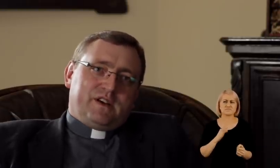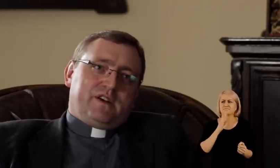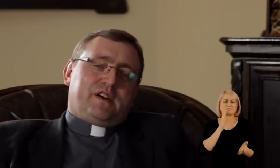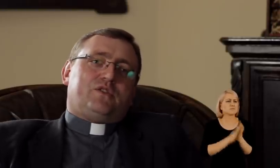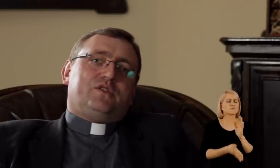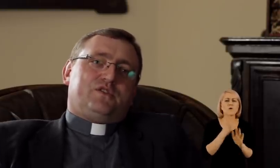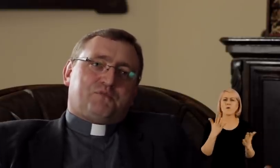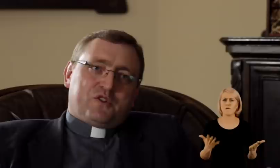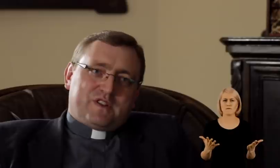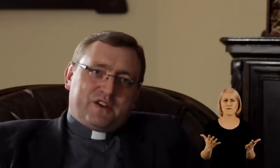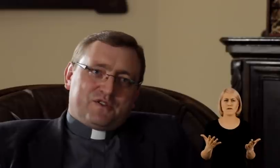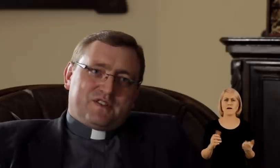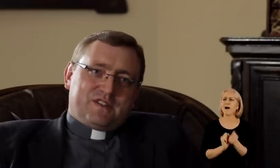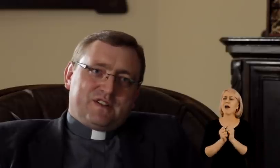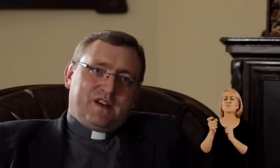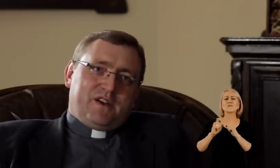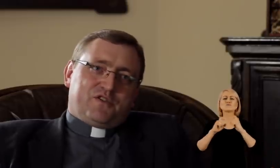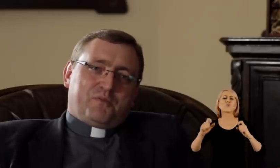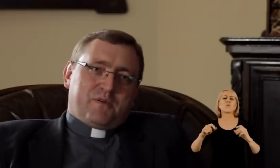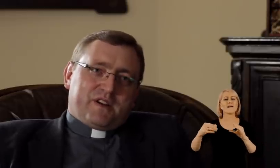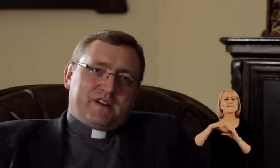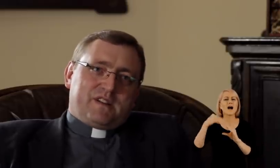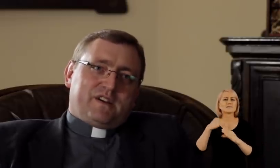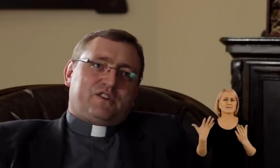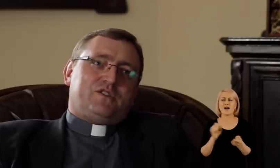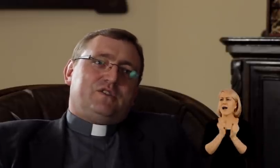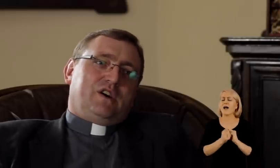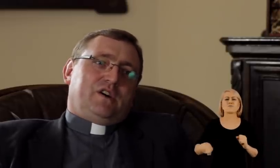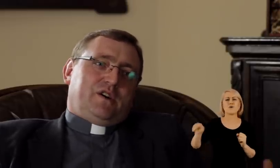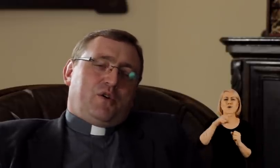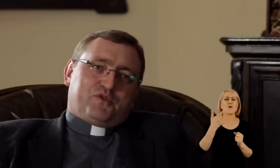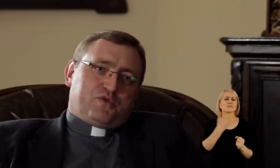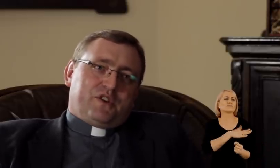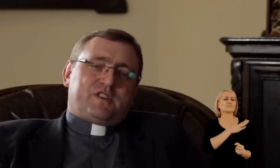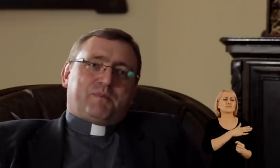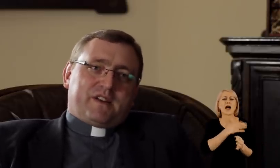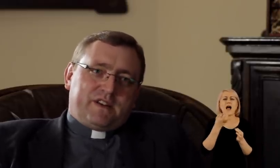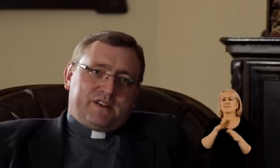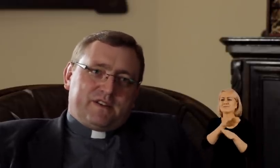They clean at the supermarkets or work on the parking lots